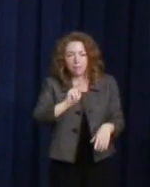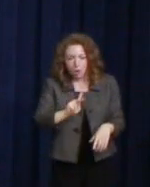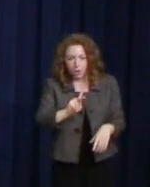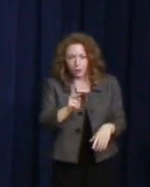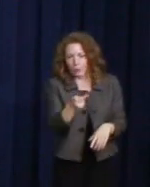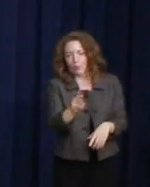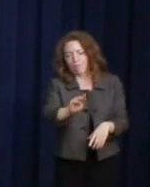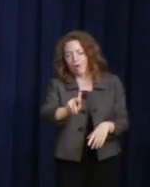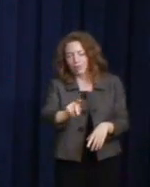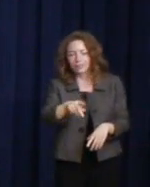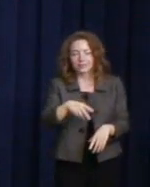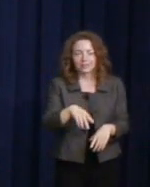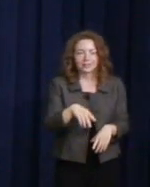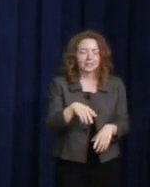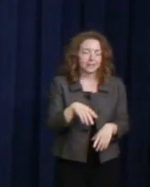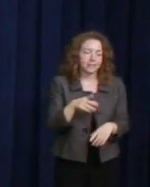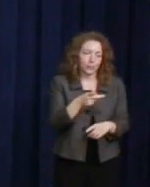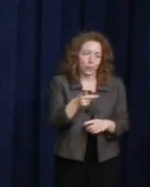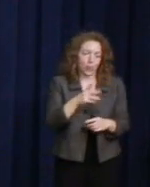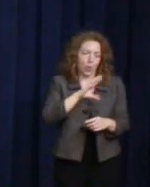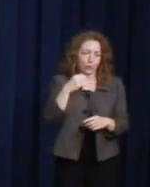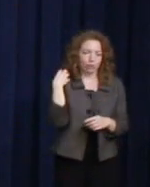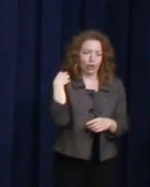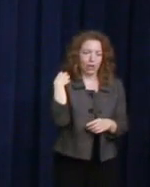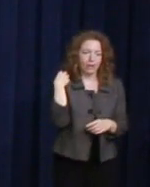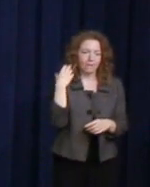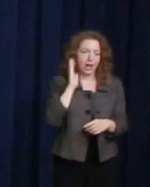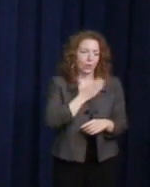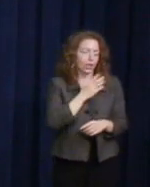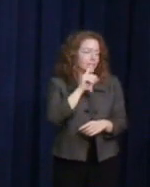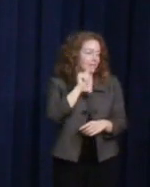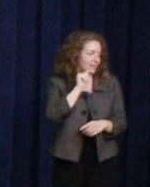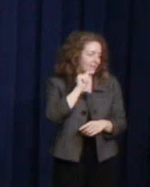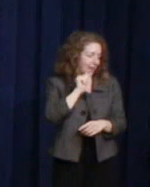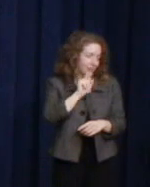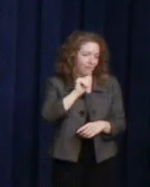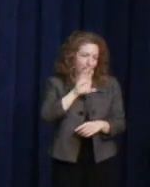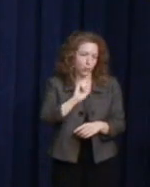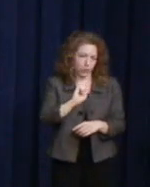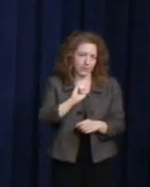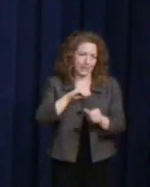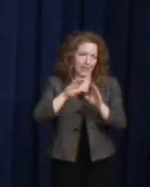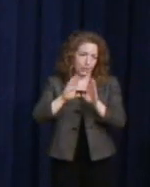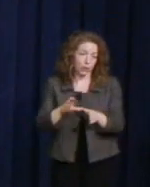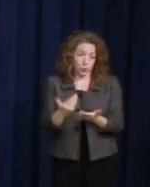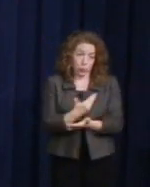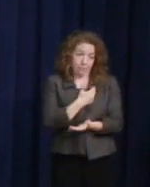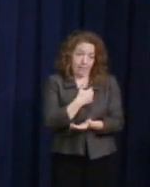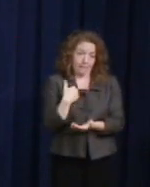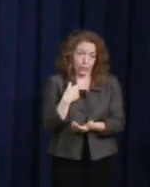Two Marks, co-chairs of our gay task force in the House. New members, ever expanding